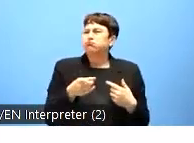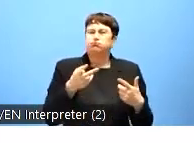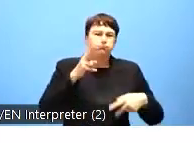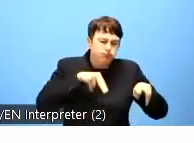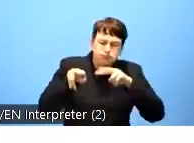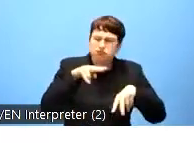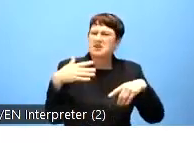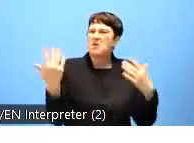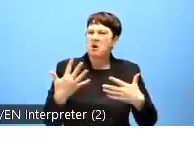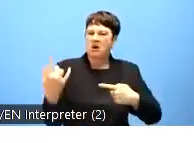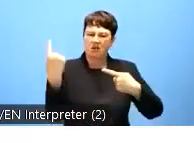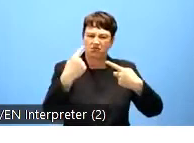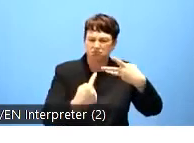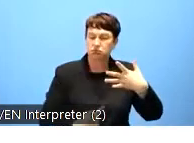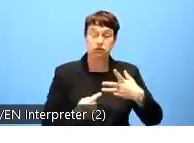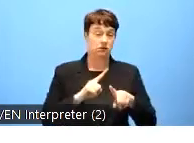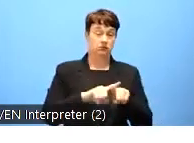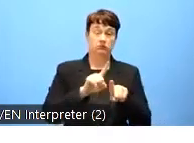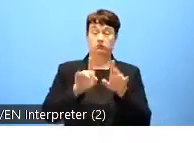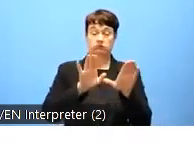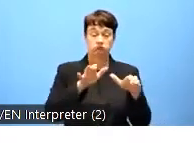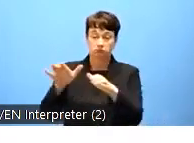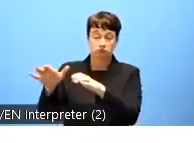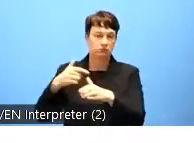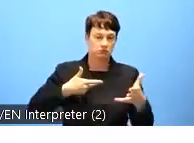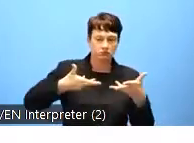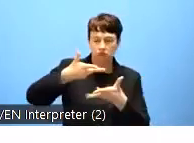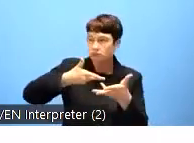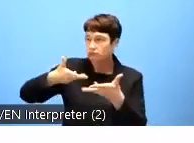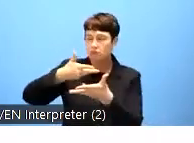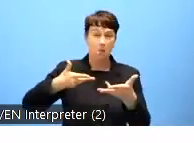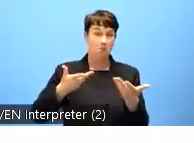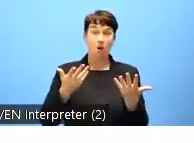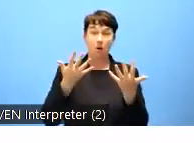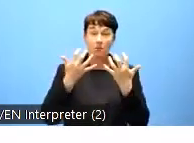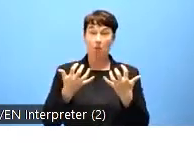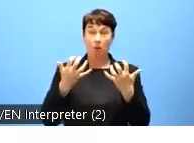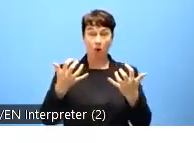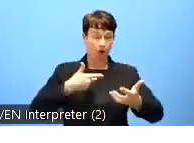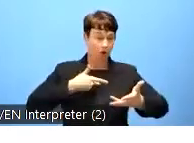For the first time in those public consultations, the commission used an easy to read questionnaire,